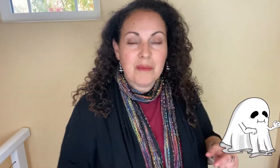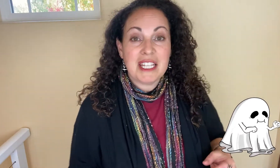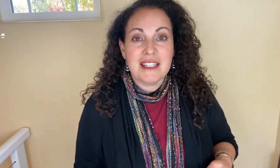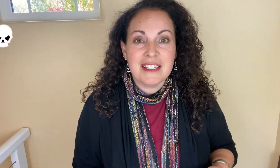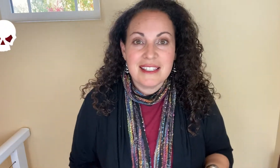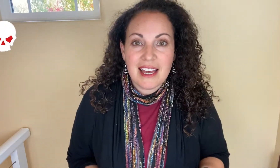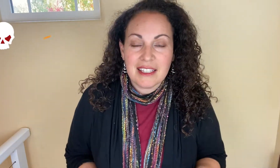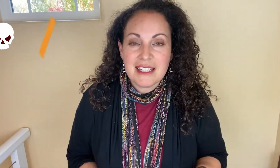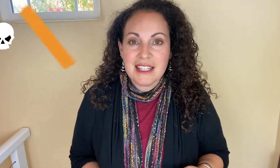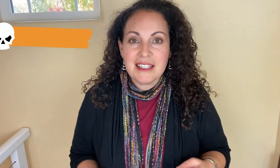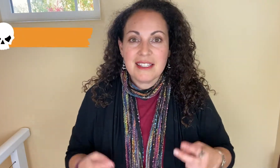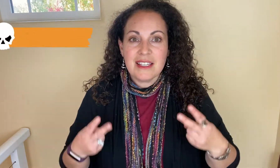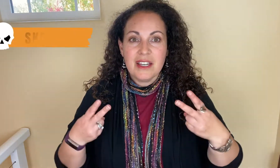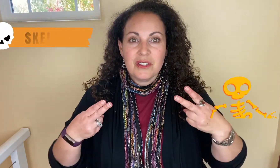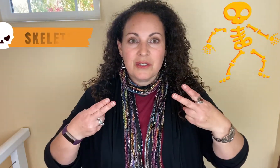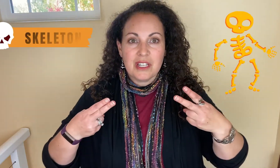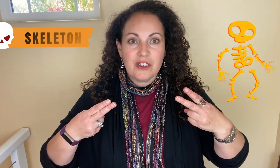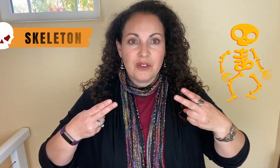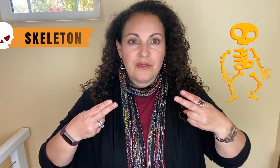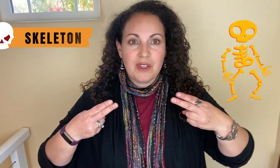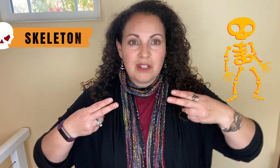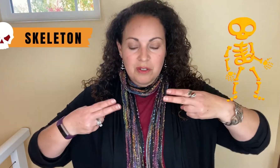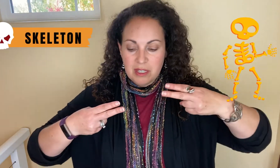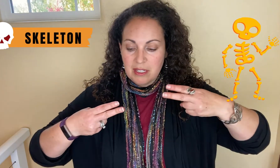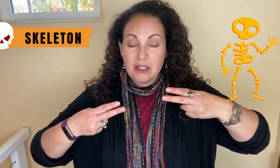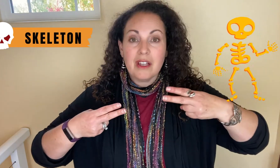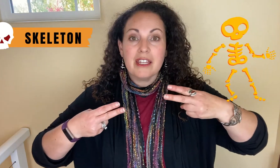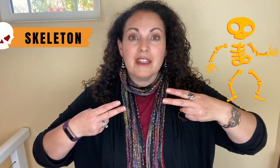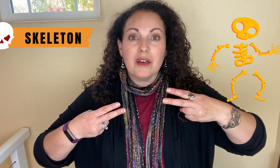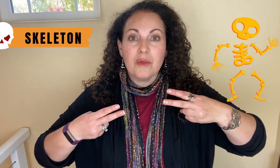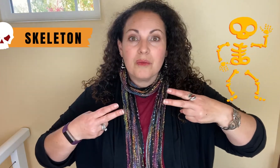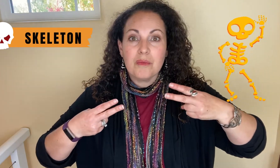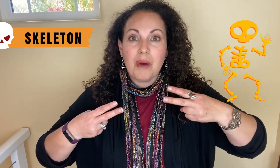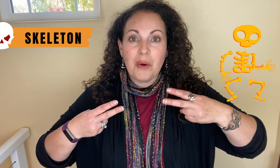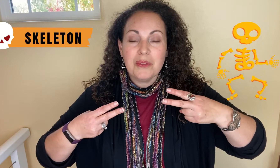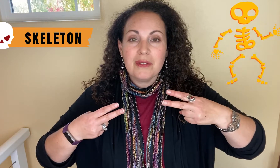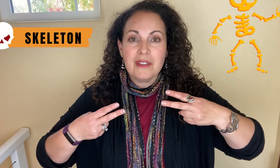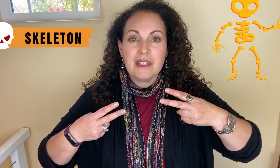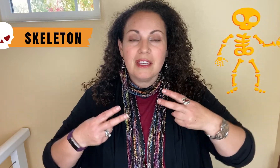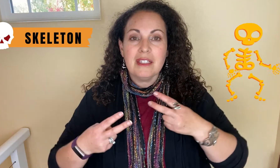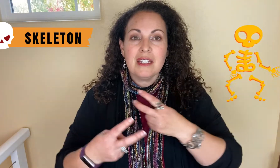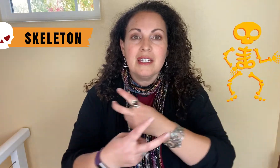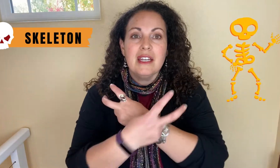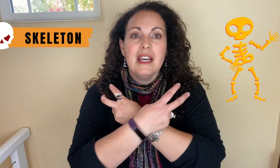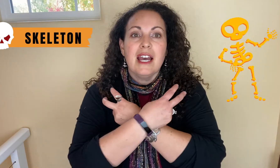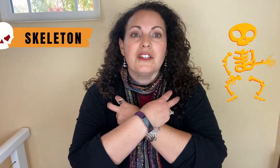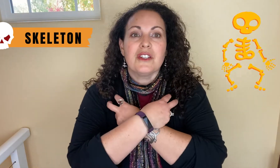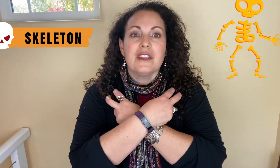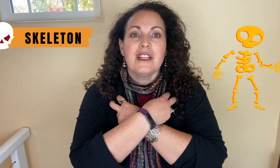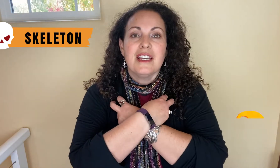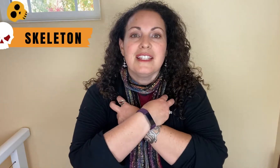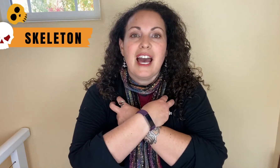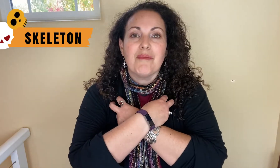We might see SKELETONs. You're going to take 2 fingers these look like the bones of the skeleton and just tap